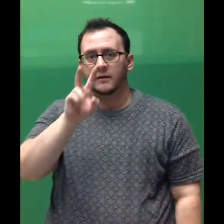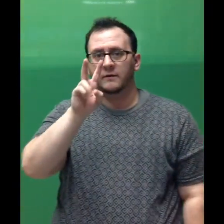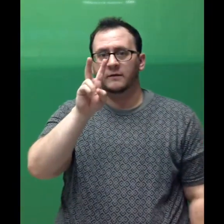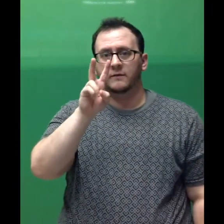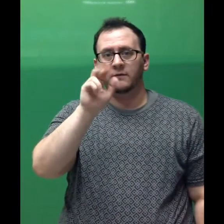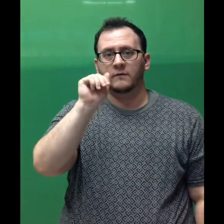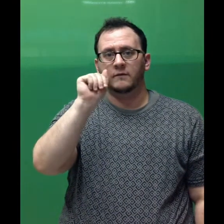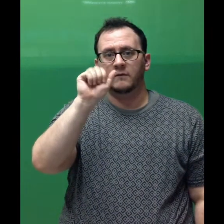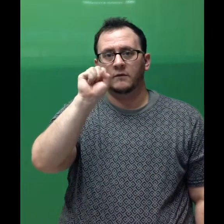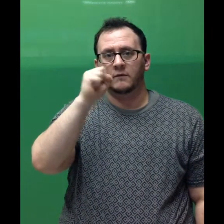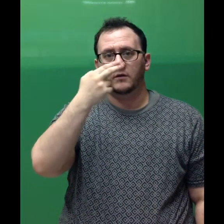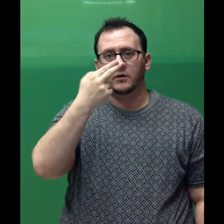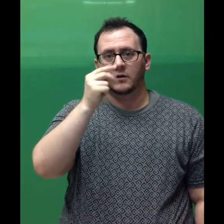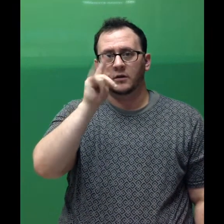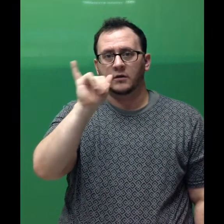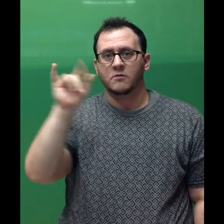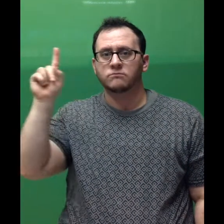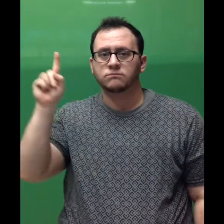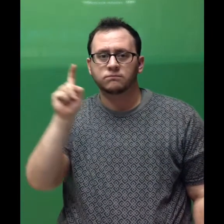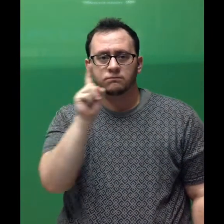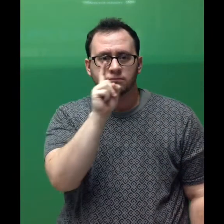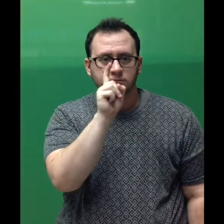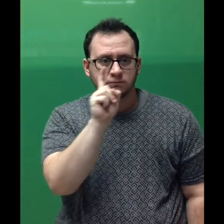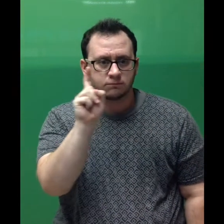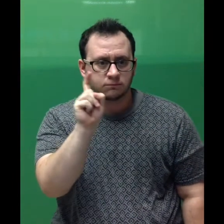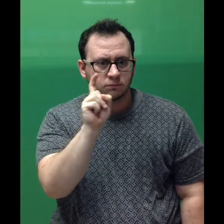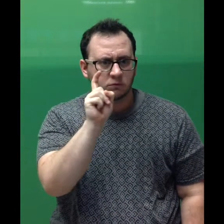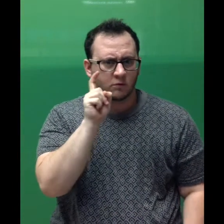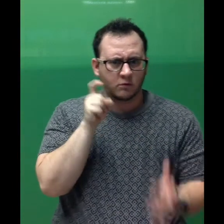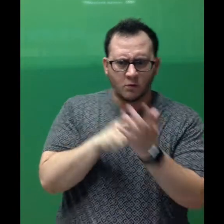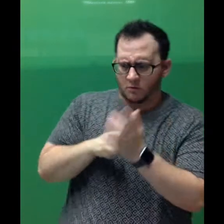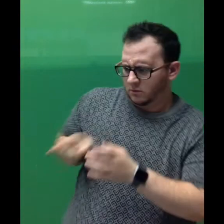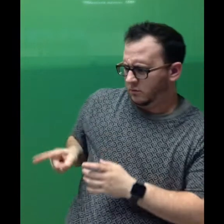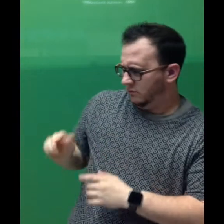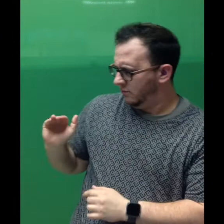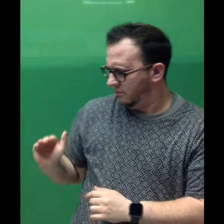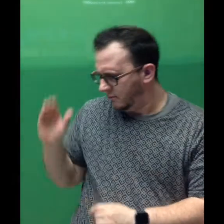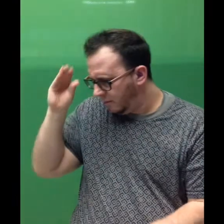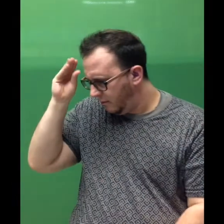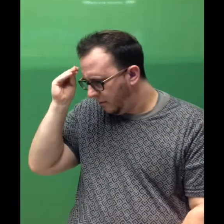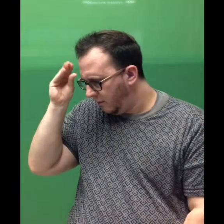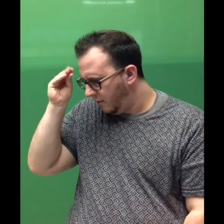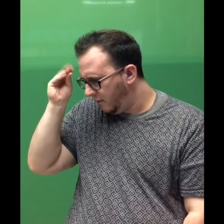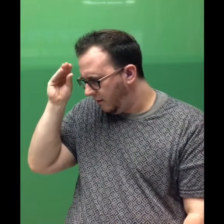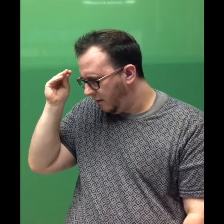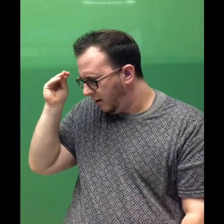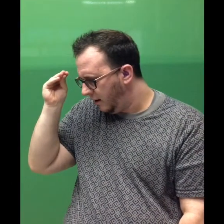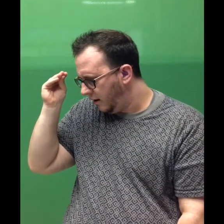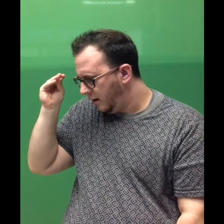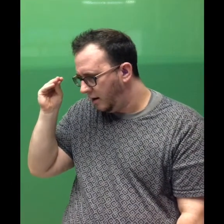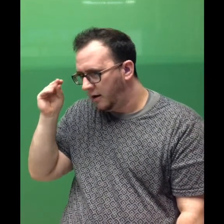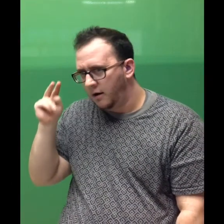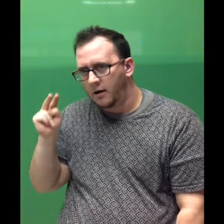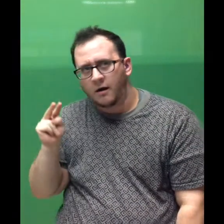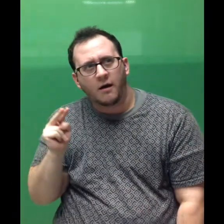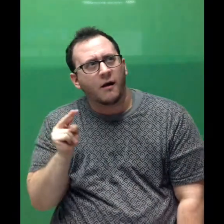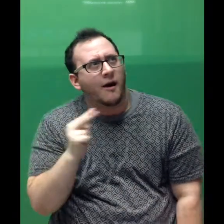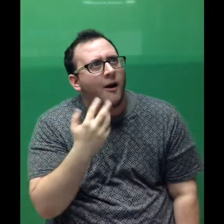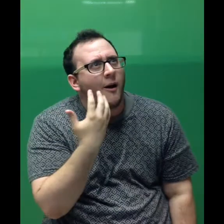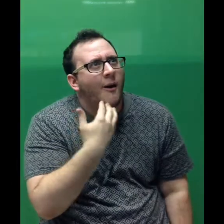Vashti noticed a little boy gazing up at her.